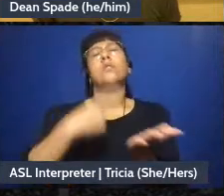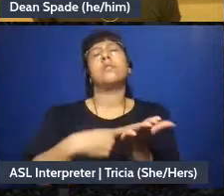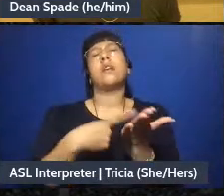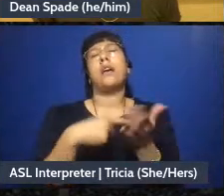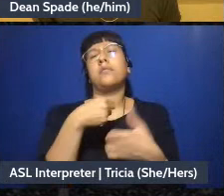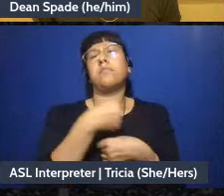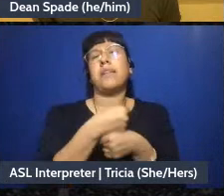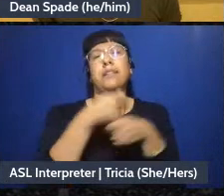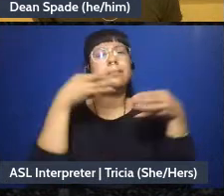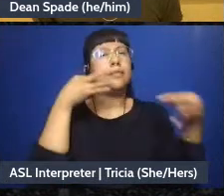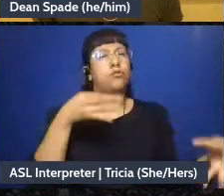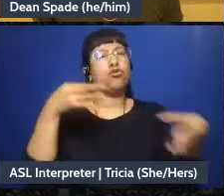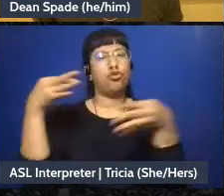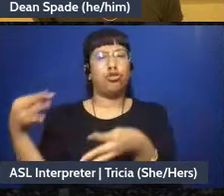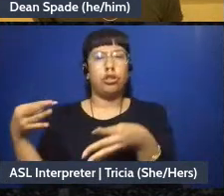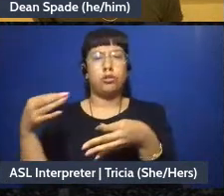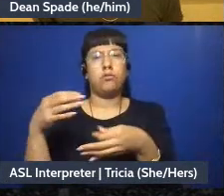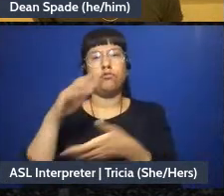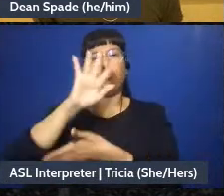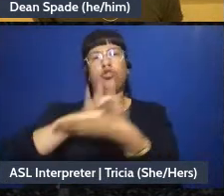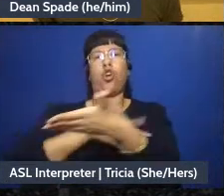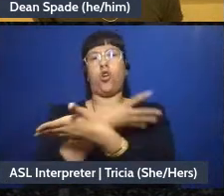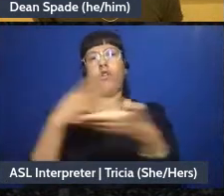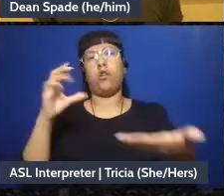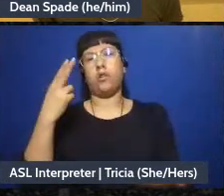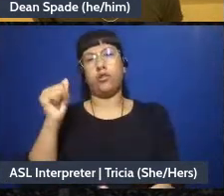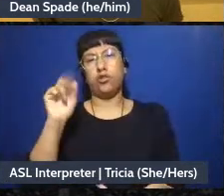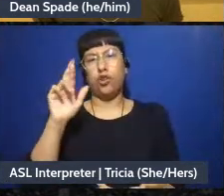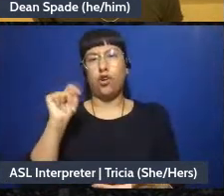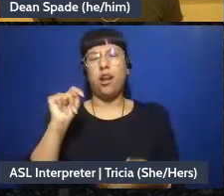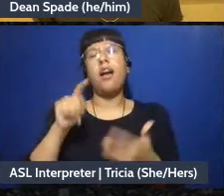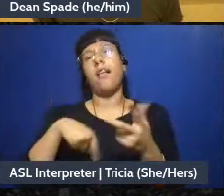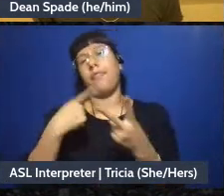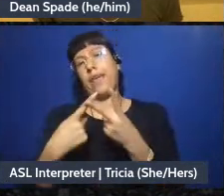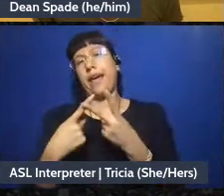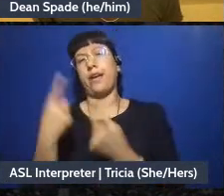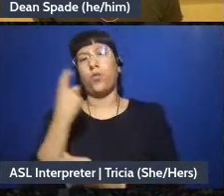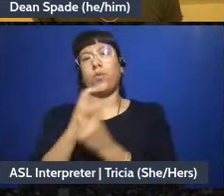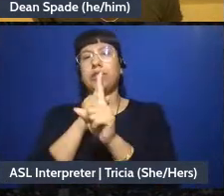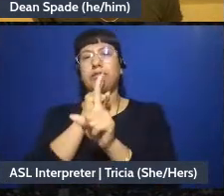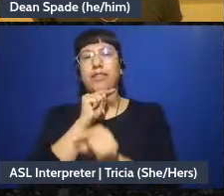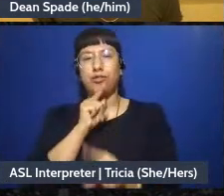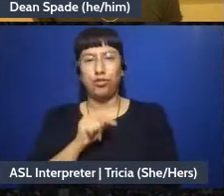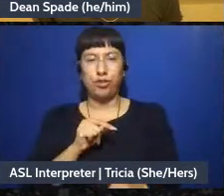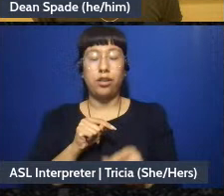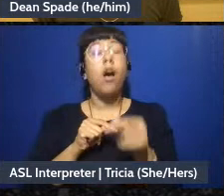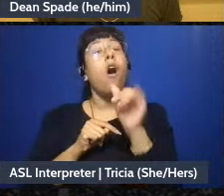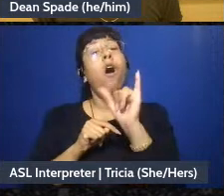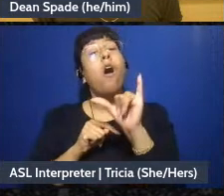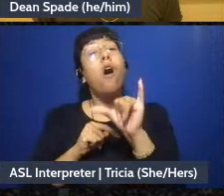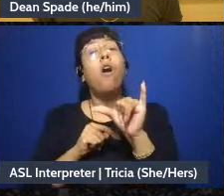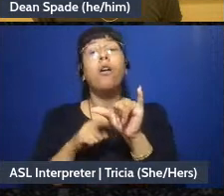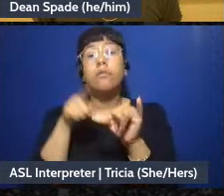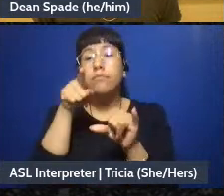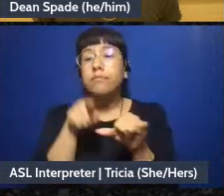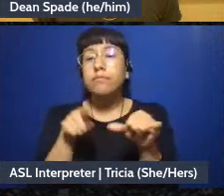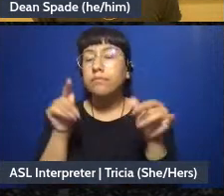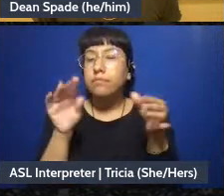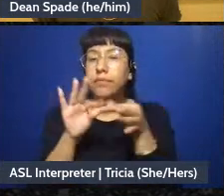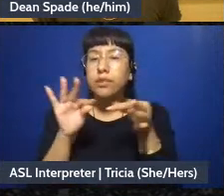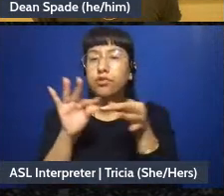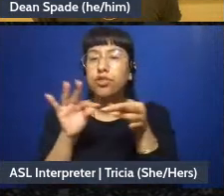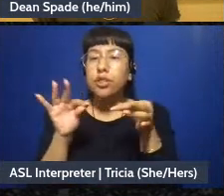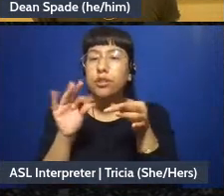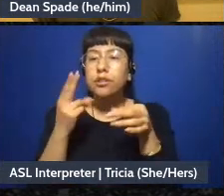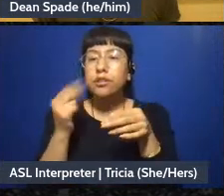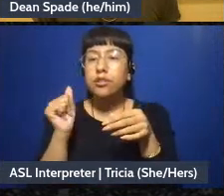um, to our Q&A um this is, uh-oh, yeah someone brought up in the, um, in the chat, fishbowls,